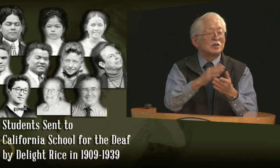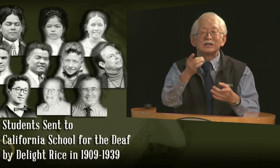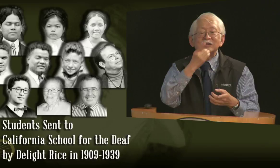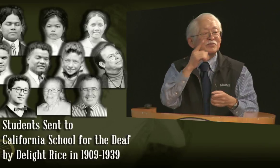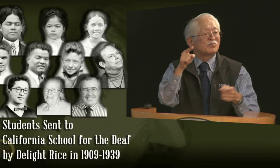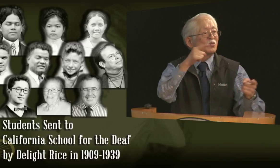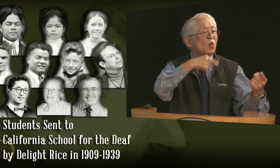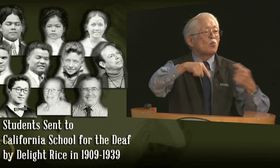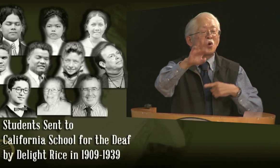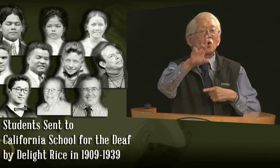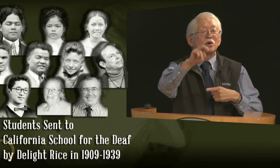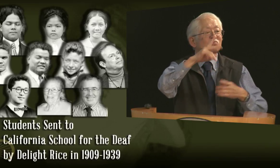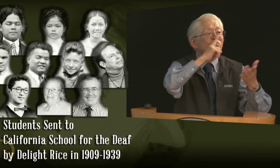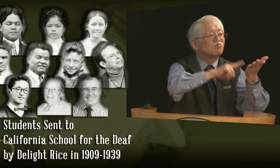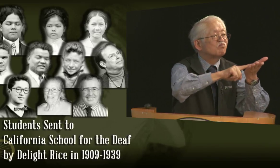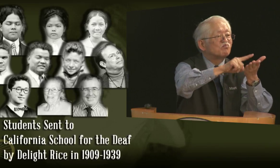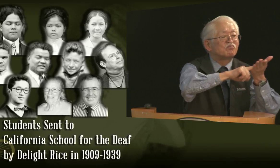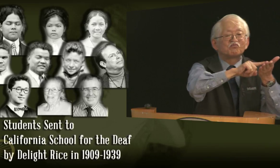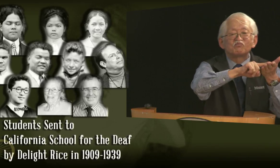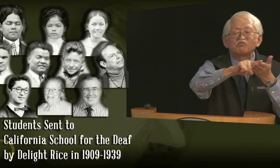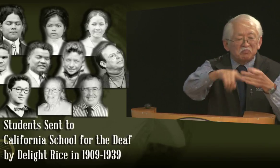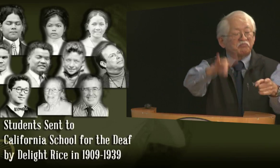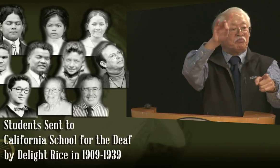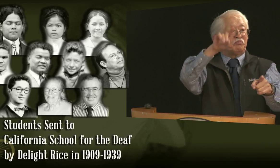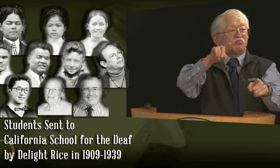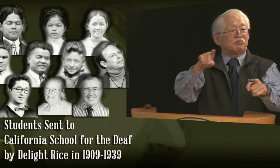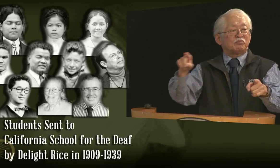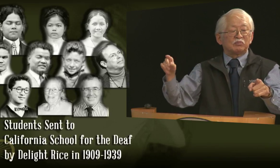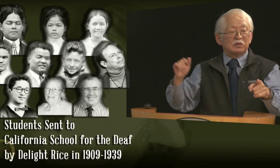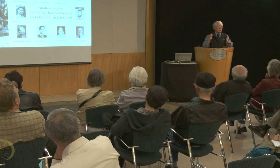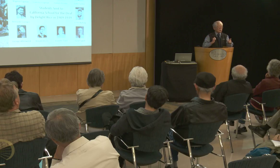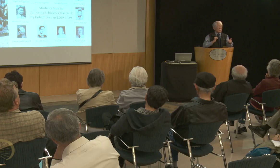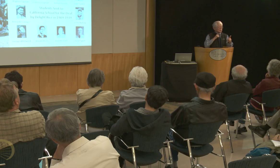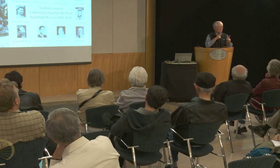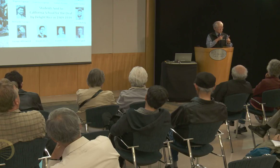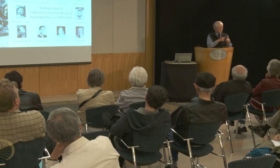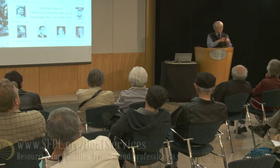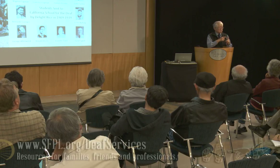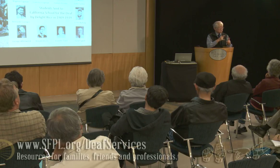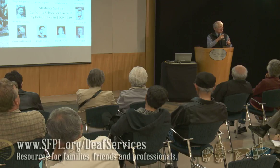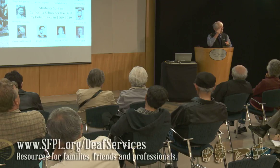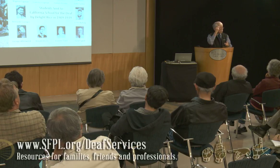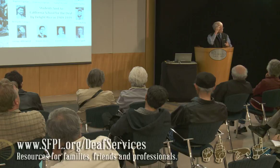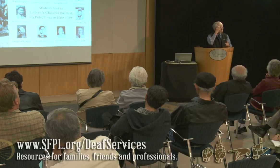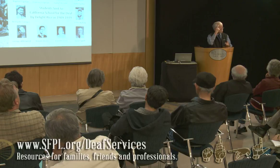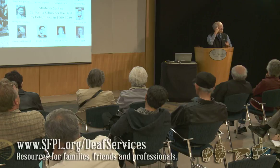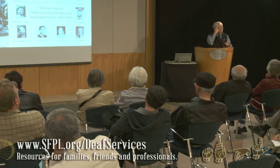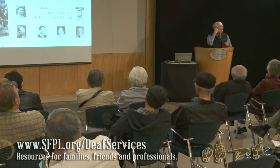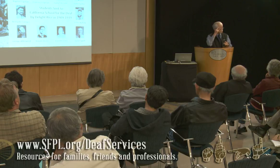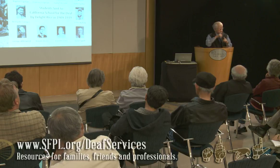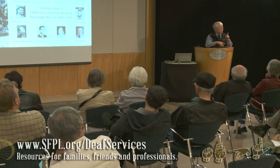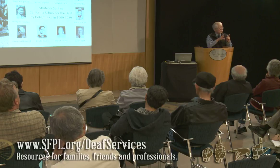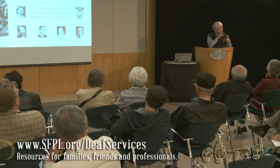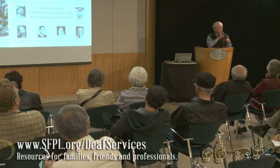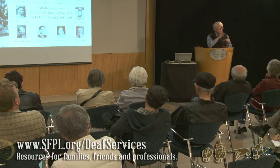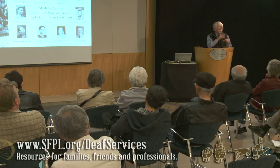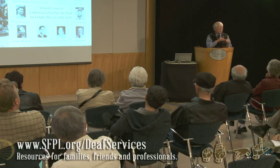attended public school, and, you know, Delight would always go around to the schools and try to see where the deaf children were,